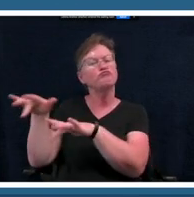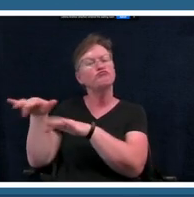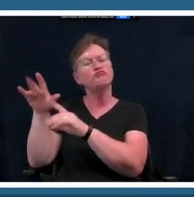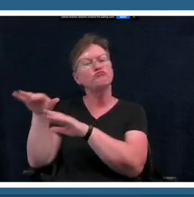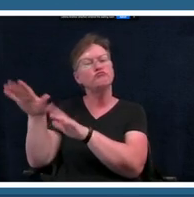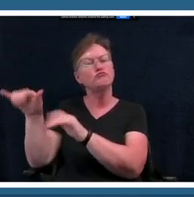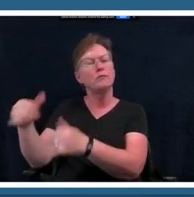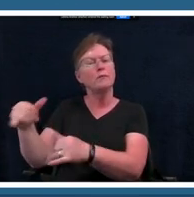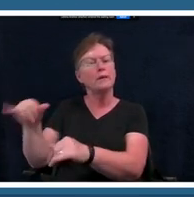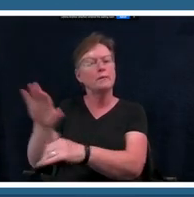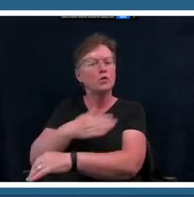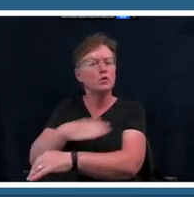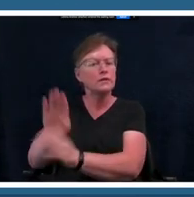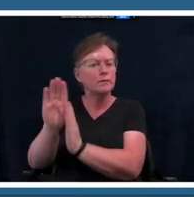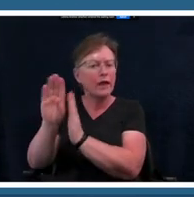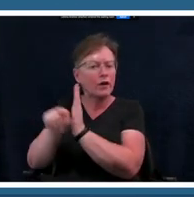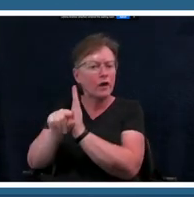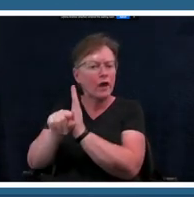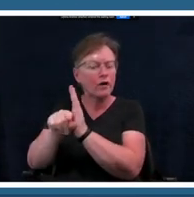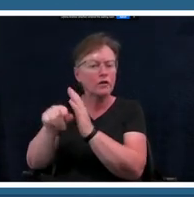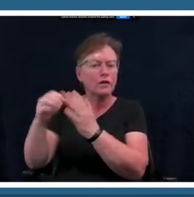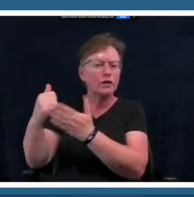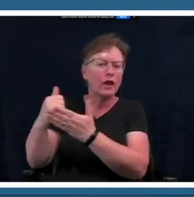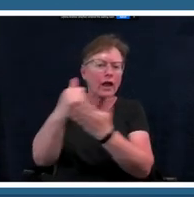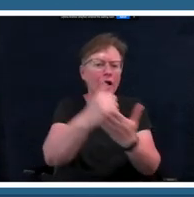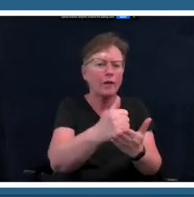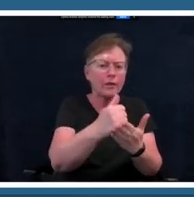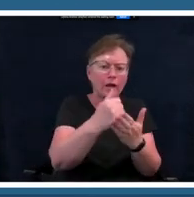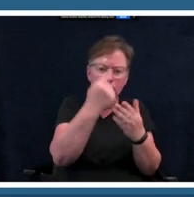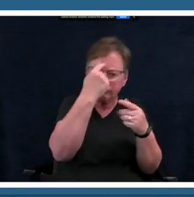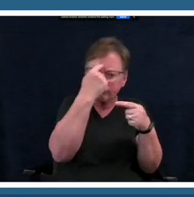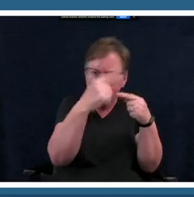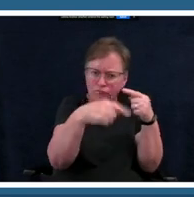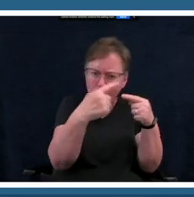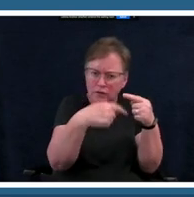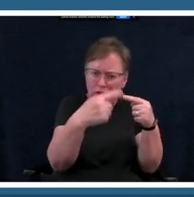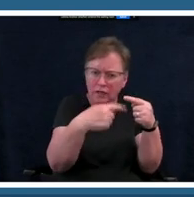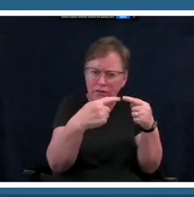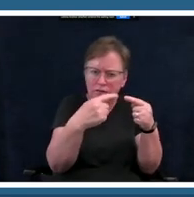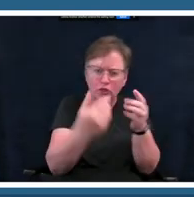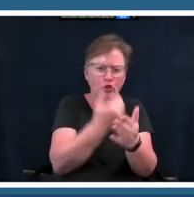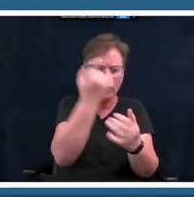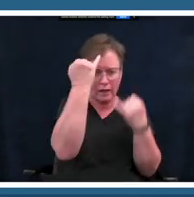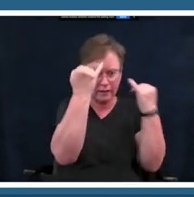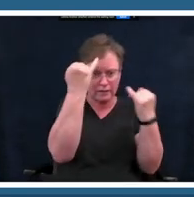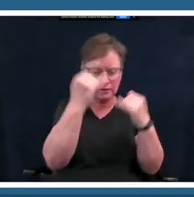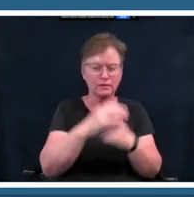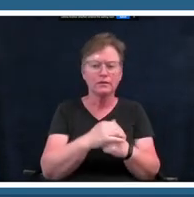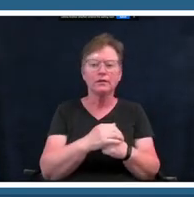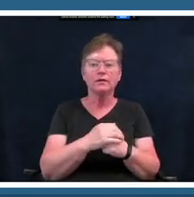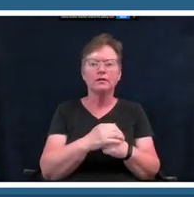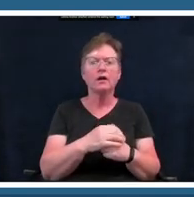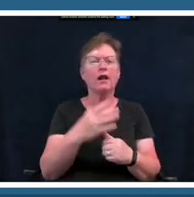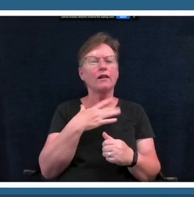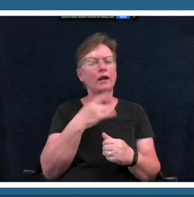to kind of shift through some processes and ideas so i like to start by deciding